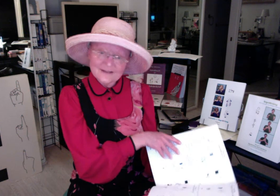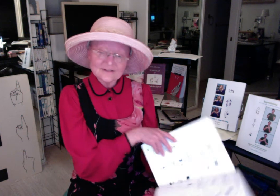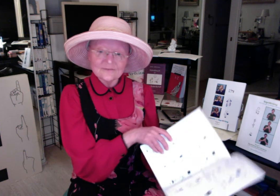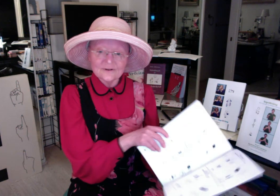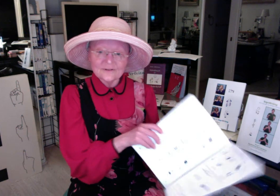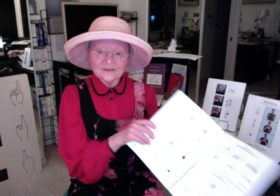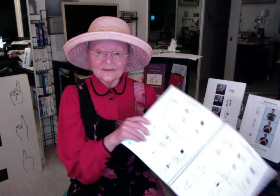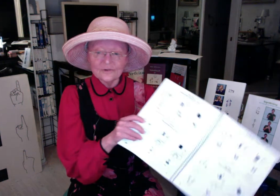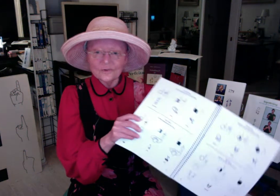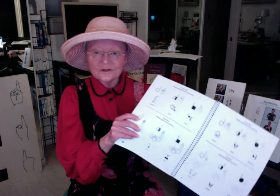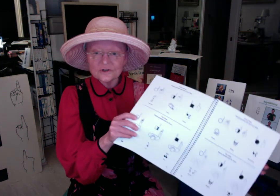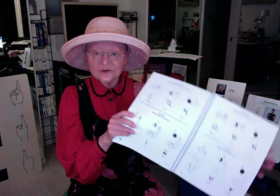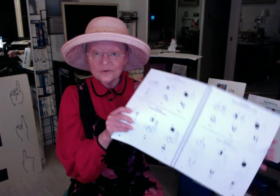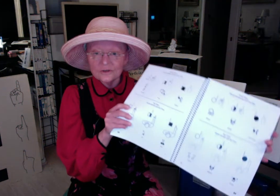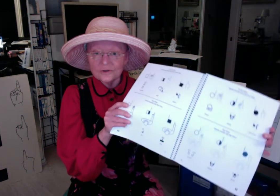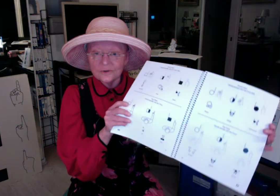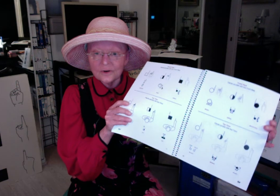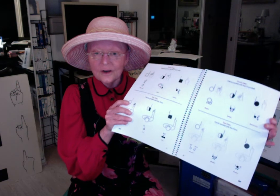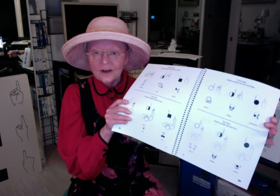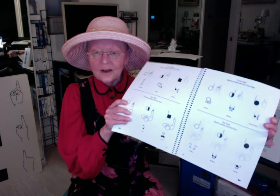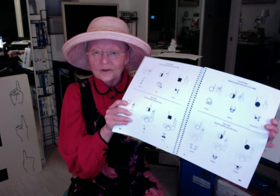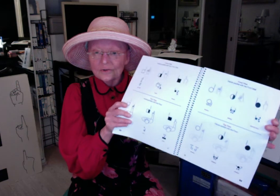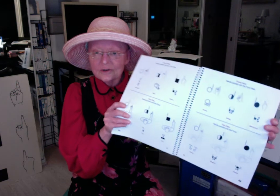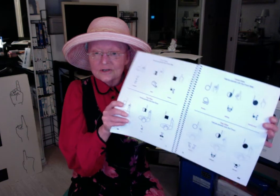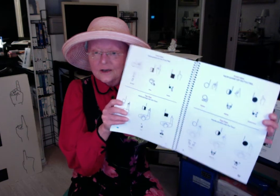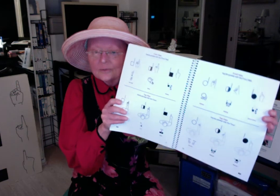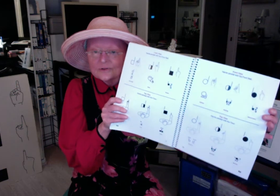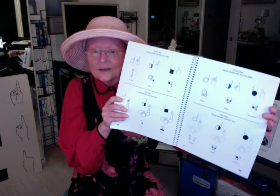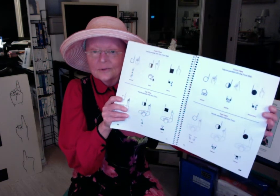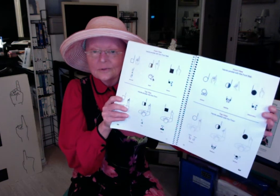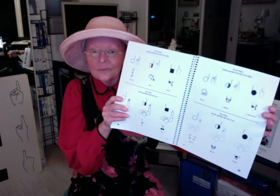the very thing. If you want to show me your - your examples - I could make a